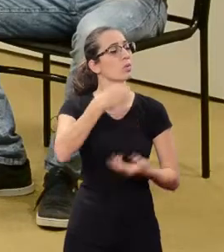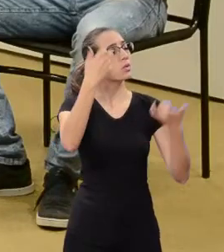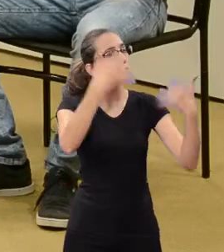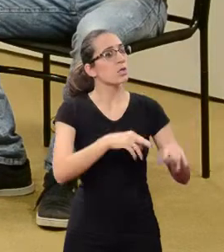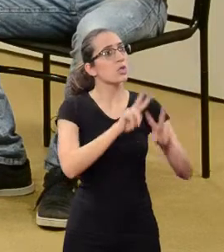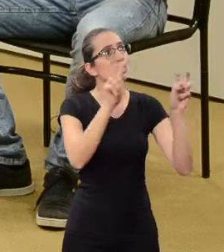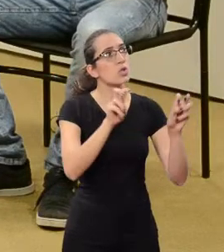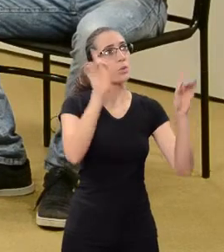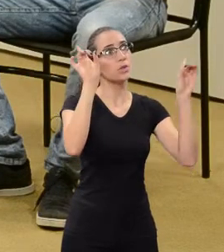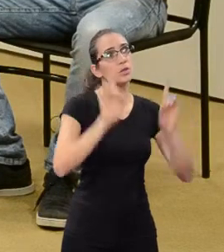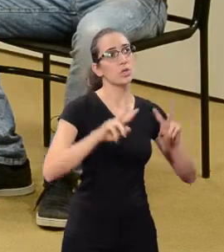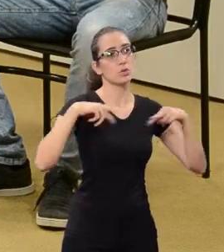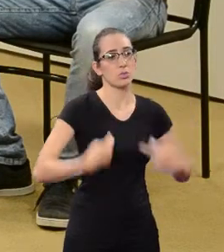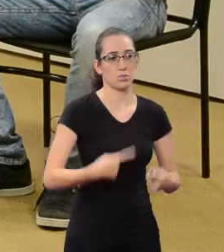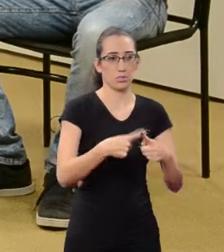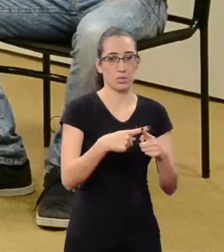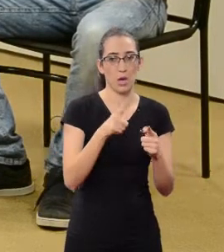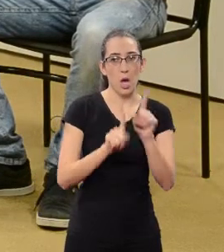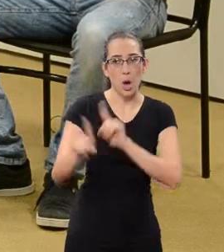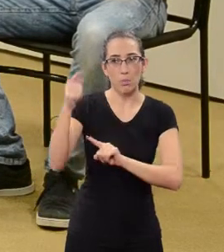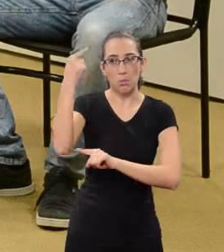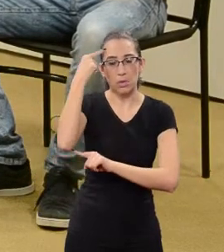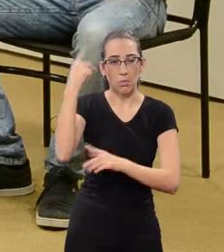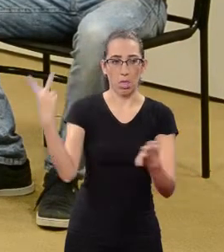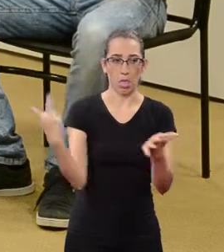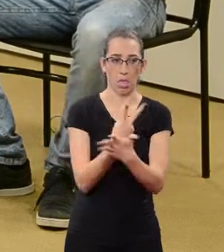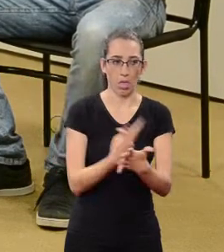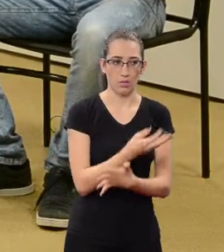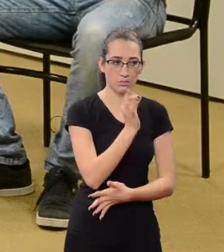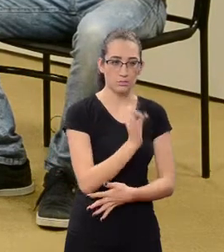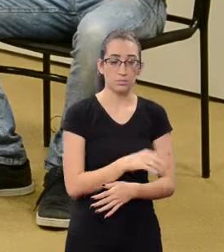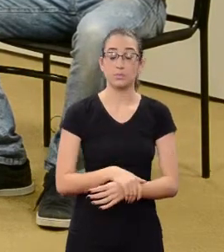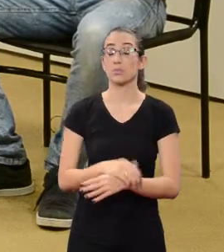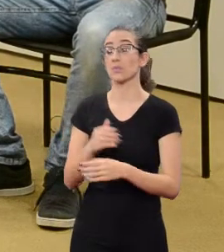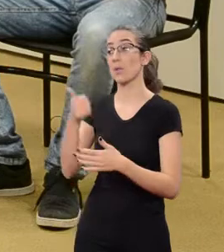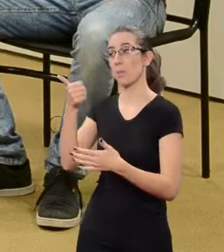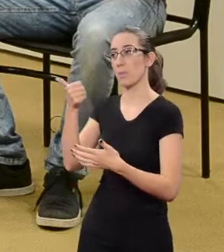that is sometimes totally wrong in our society. First, I'd like to thank for this invitation,